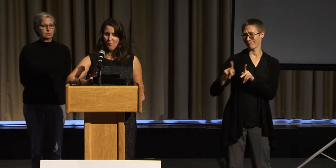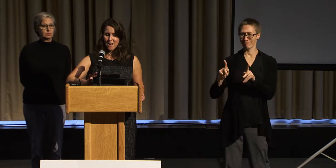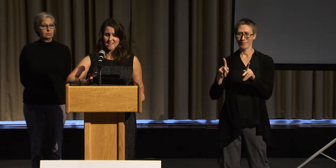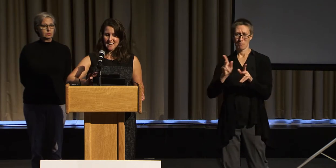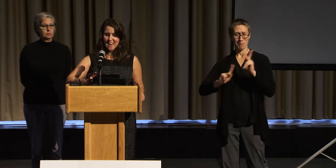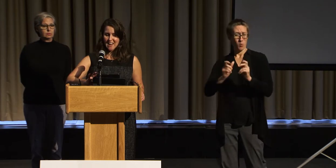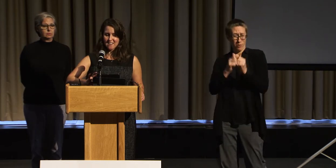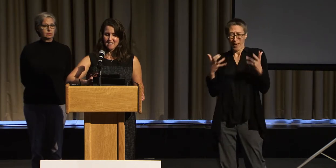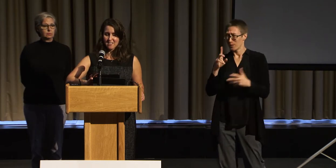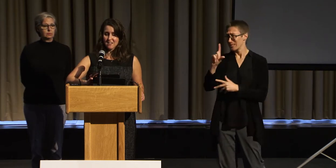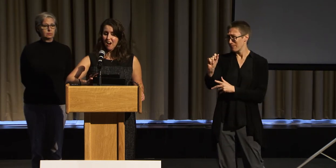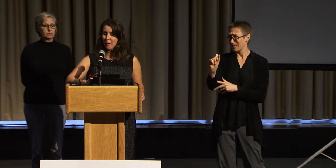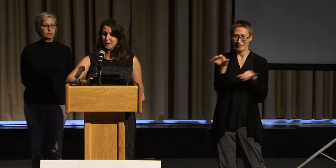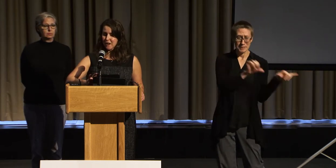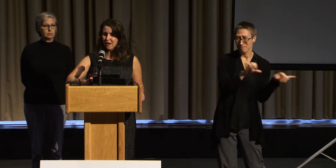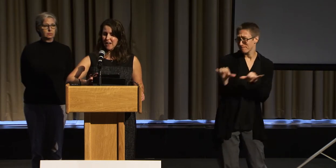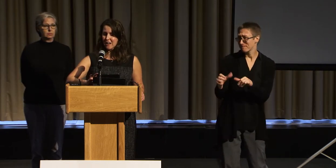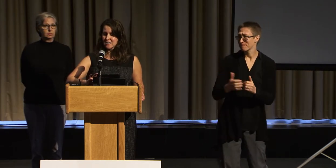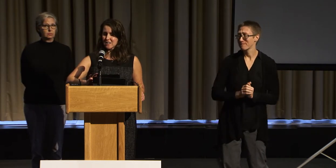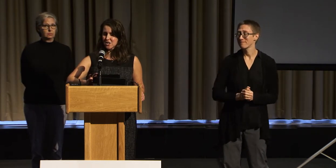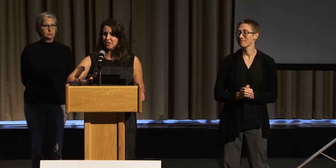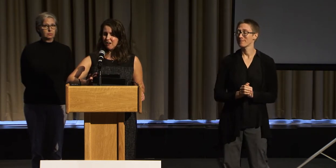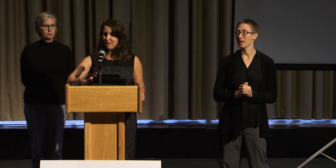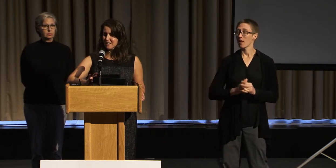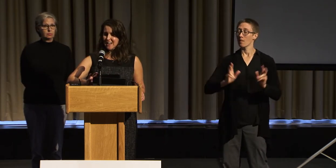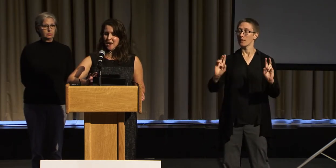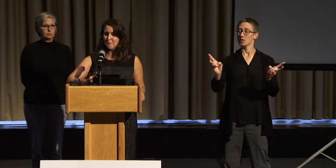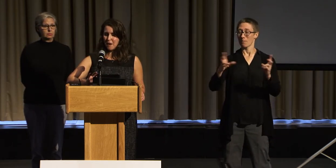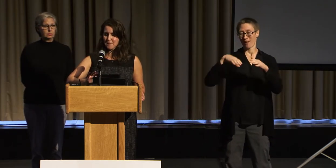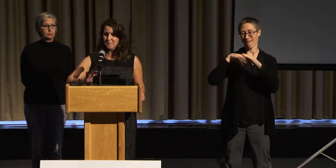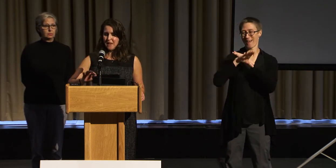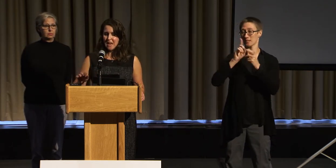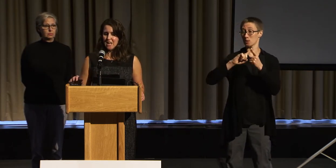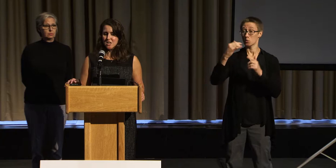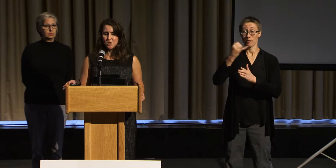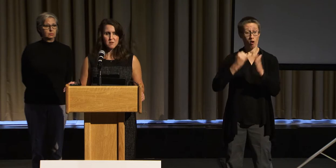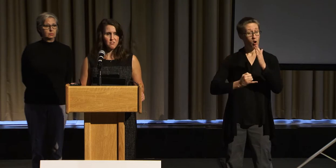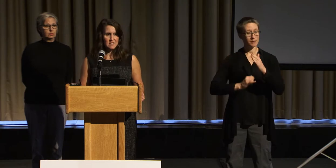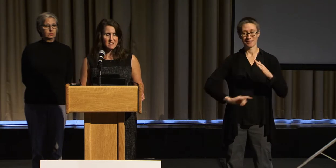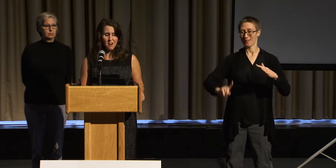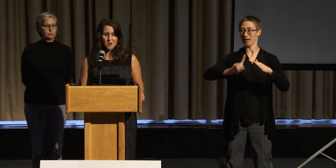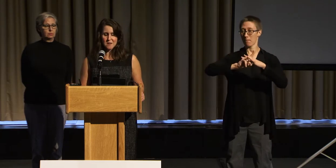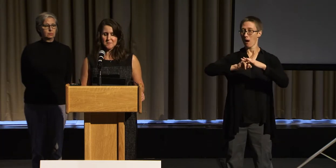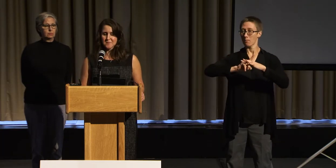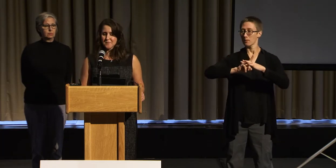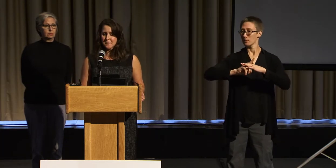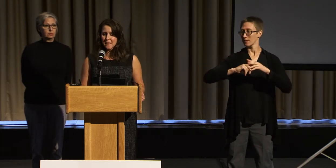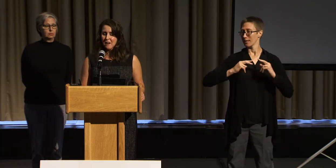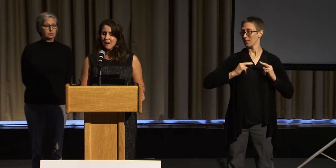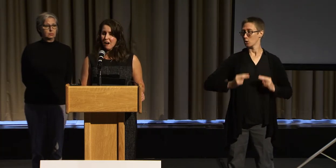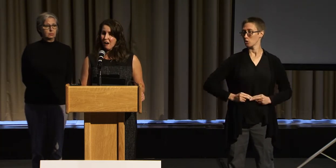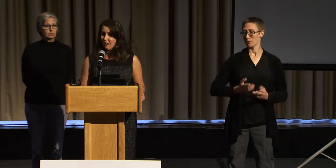Once again, the topic of access to the arts came up in a human rights document.